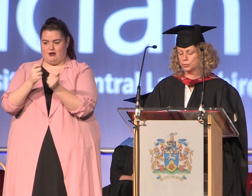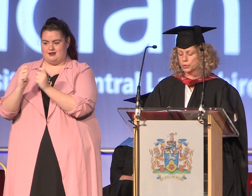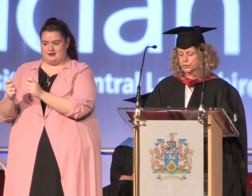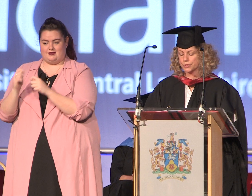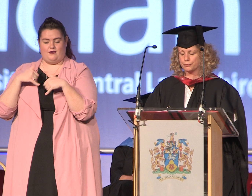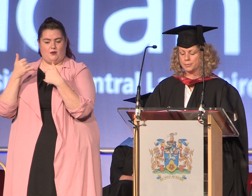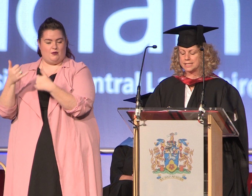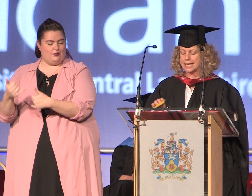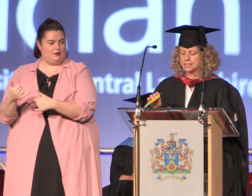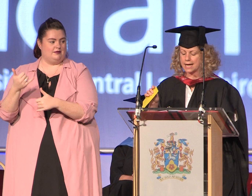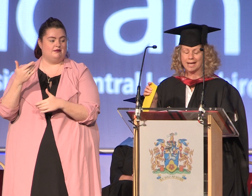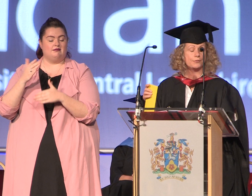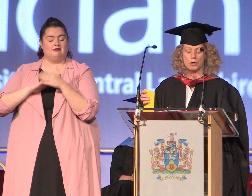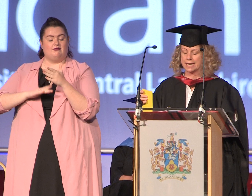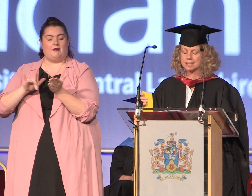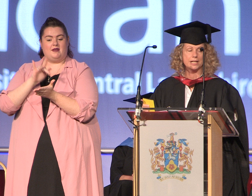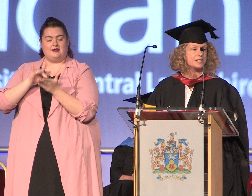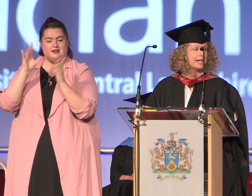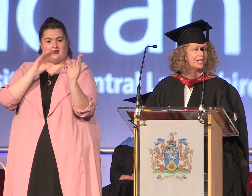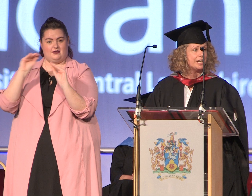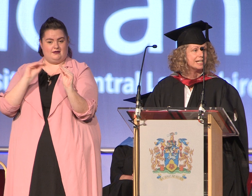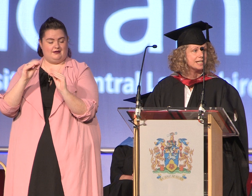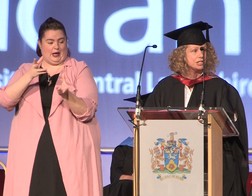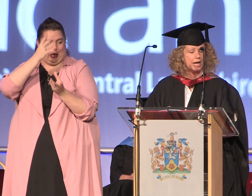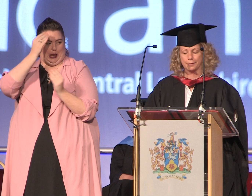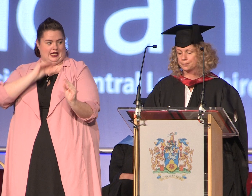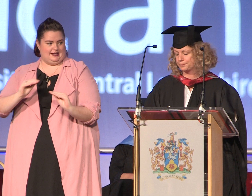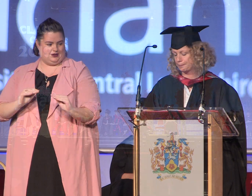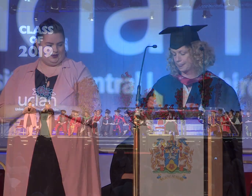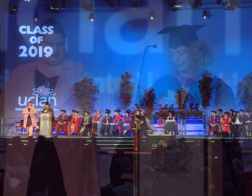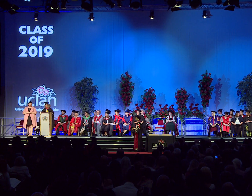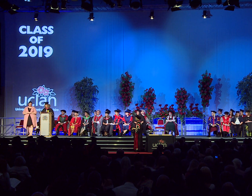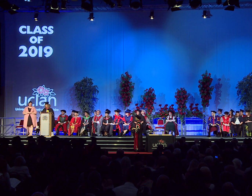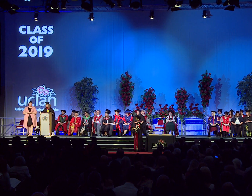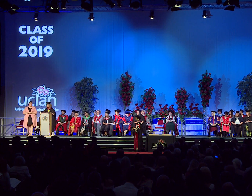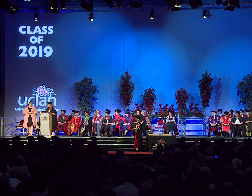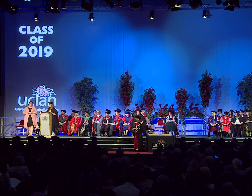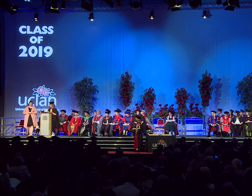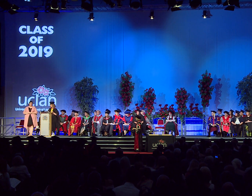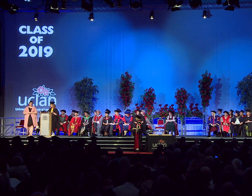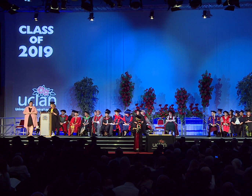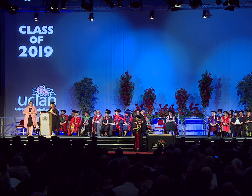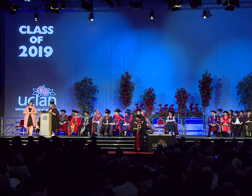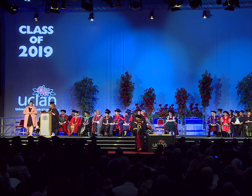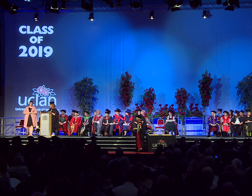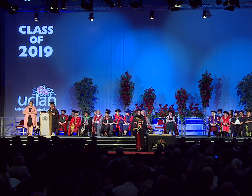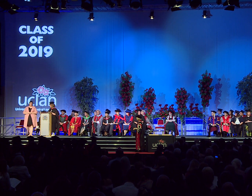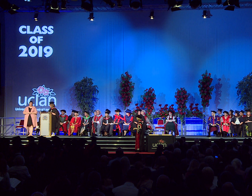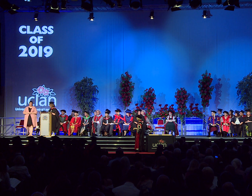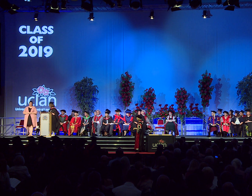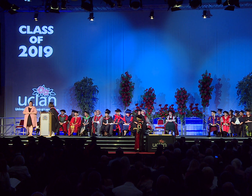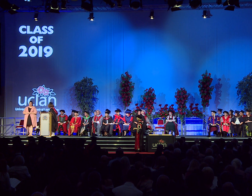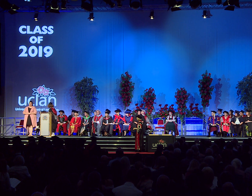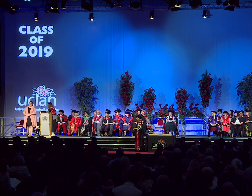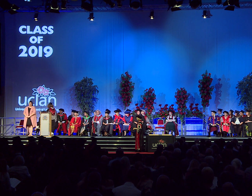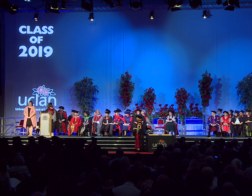awards from the Center for Excellence in learning and teaching.